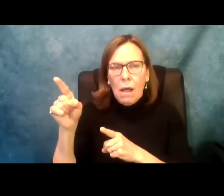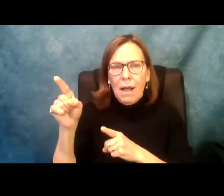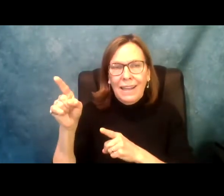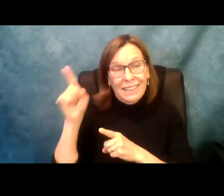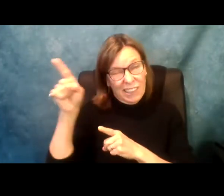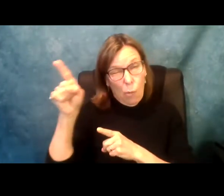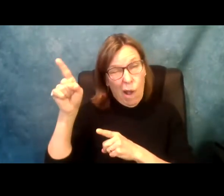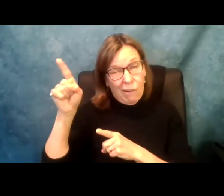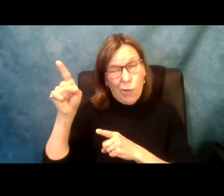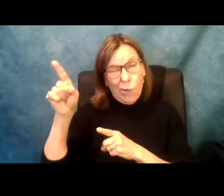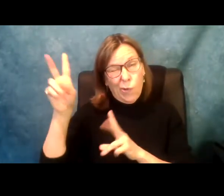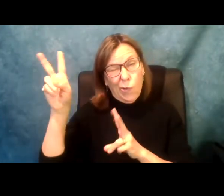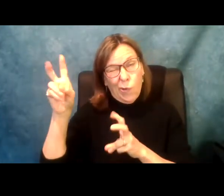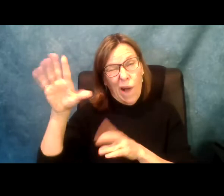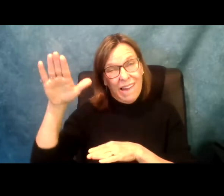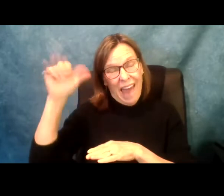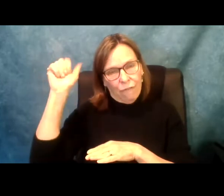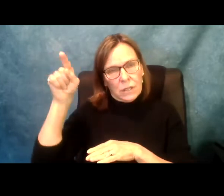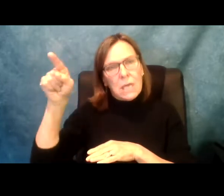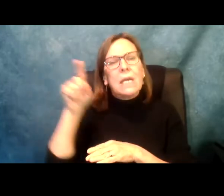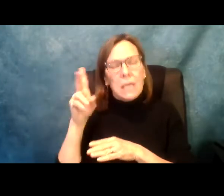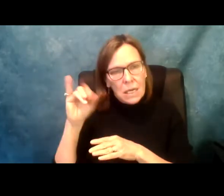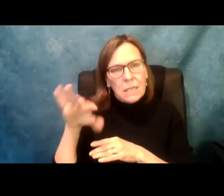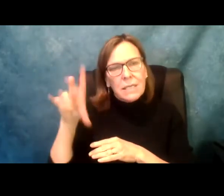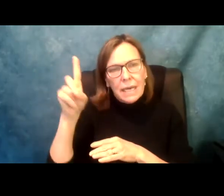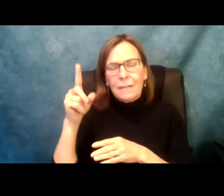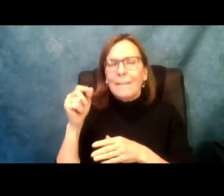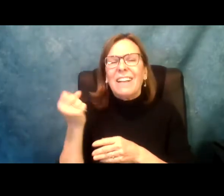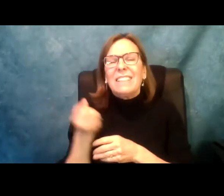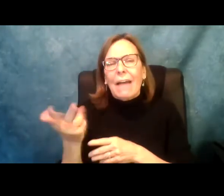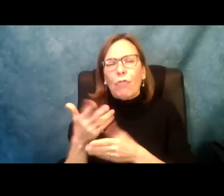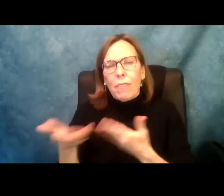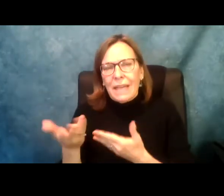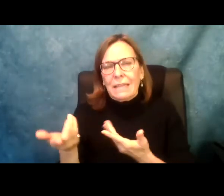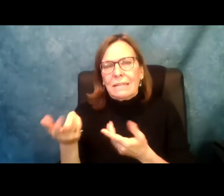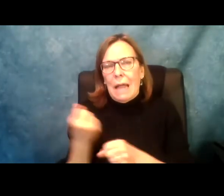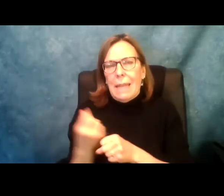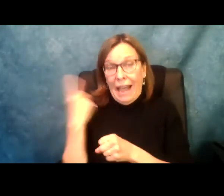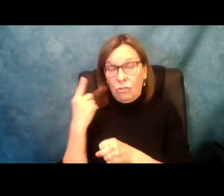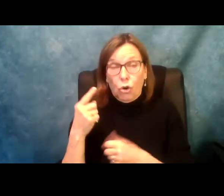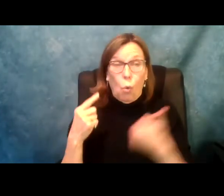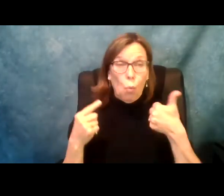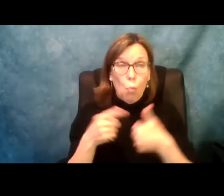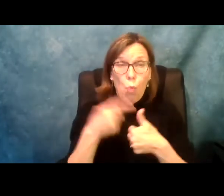remember, the prior administration that I referred to as the